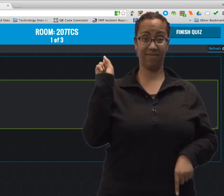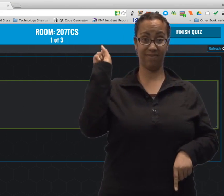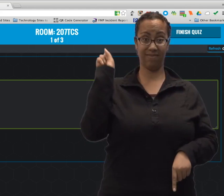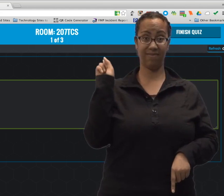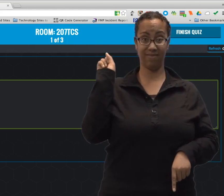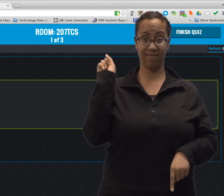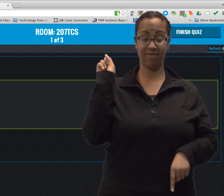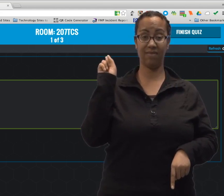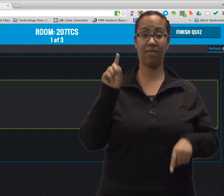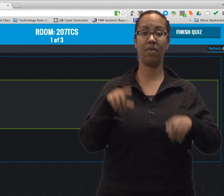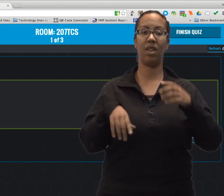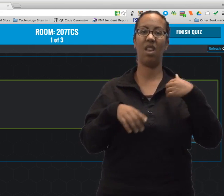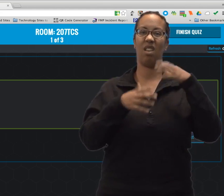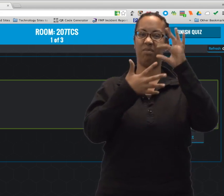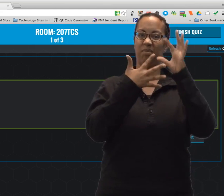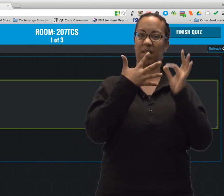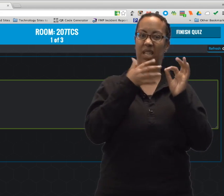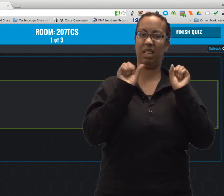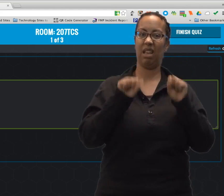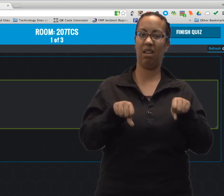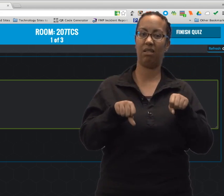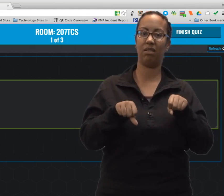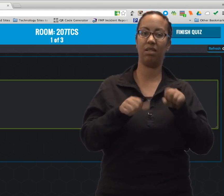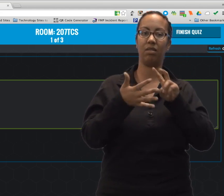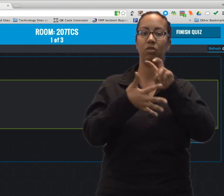that are available in the column to the side.